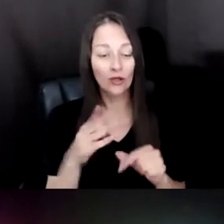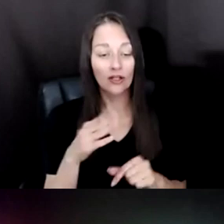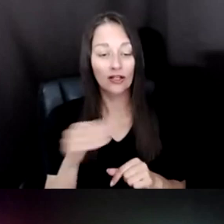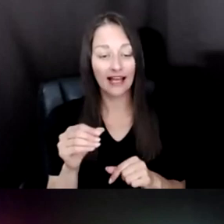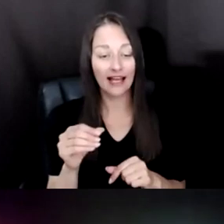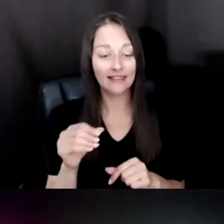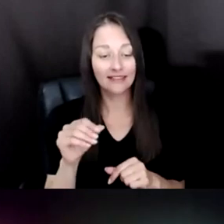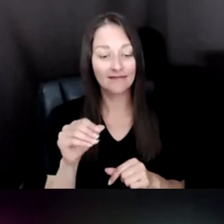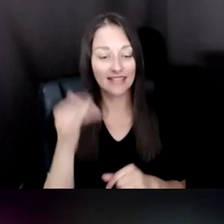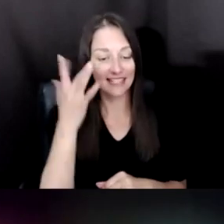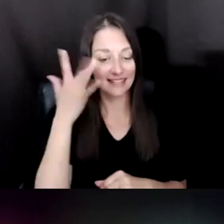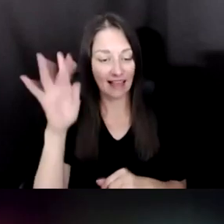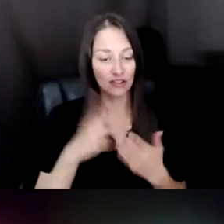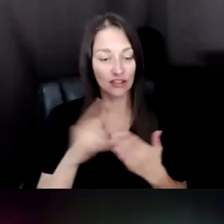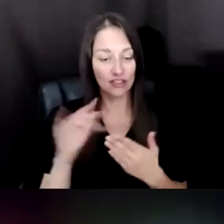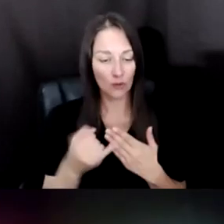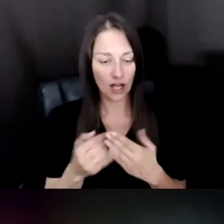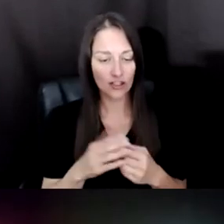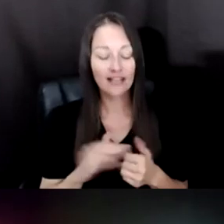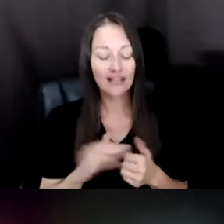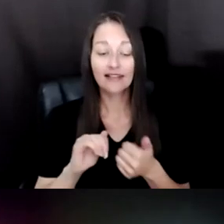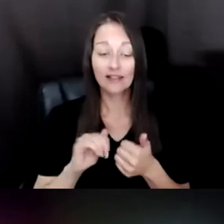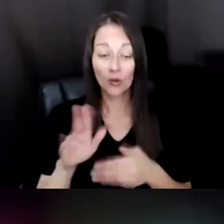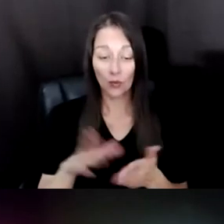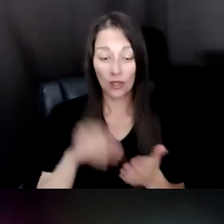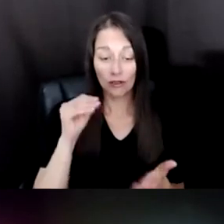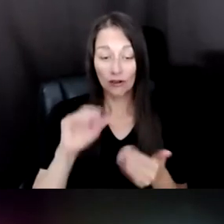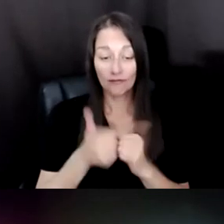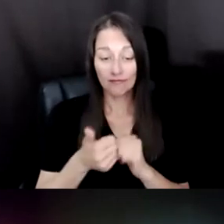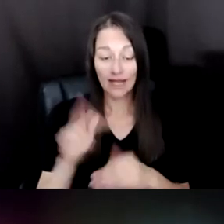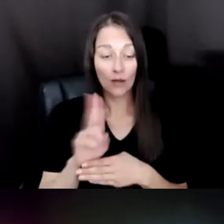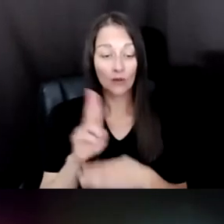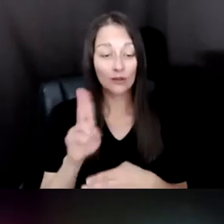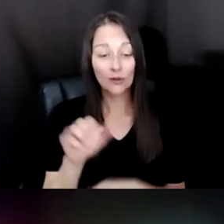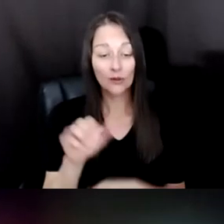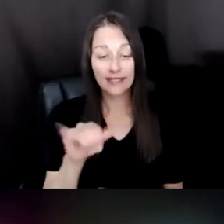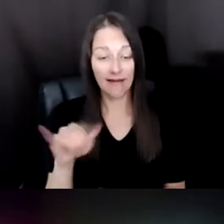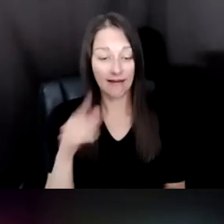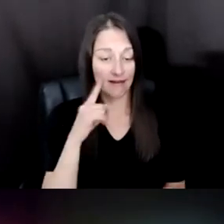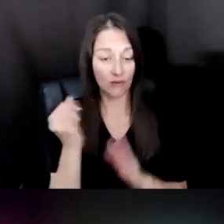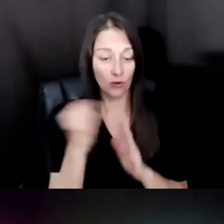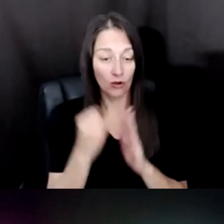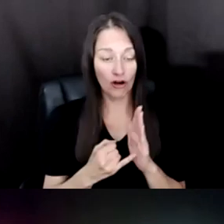AND MY TEAM LEARN HOW TO USE AI IN OUR ARTISTIC PRACTICE WHICH APPLIED TO A LIBRARY OF THE FUTURE